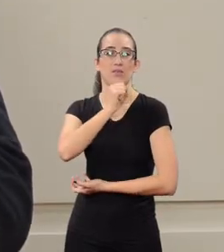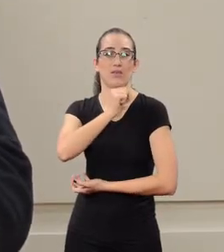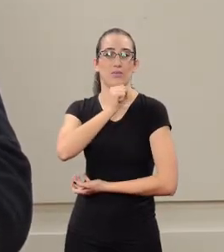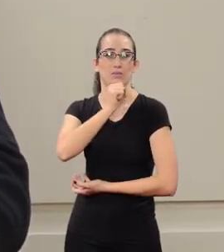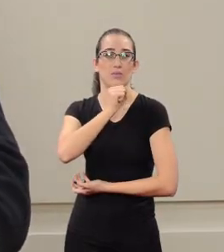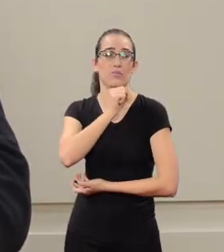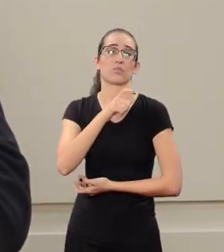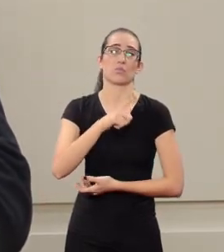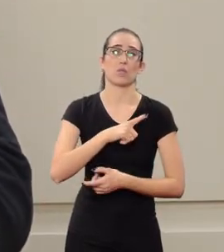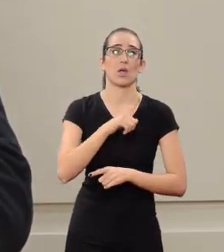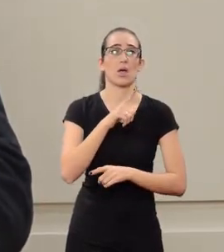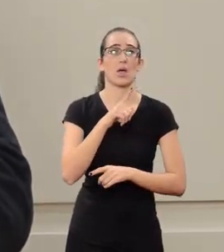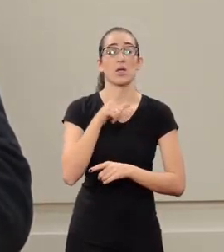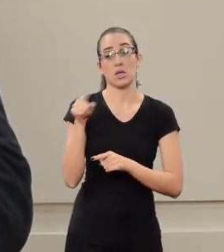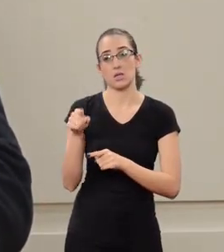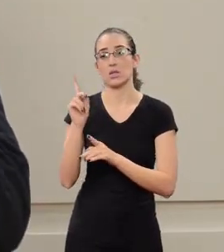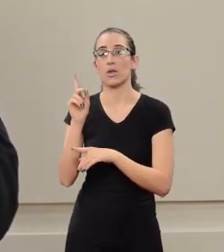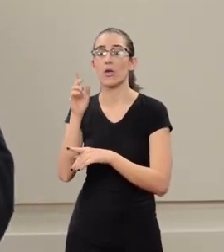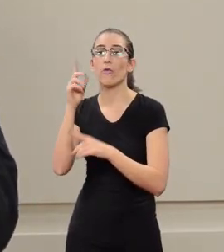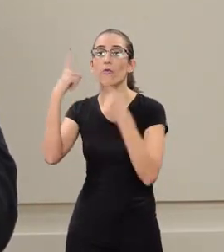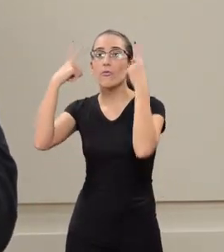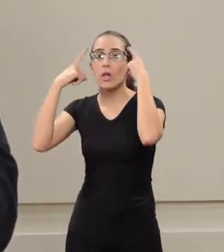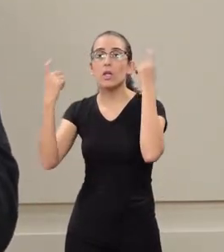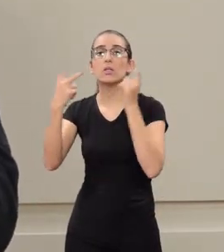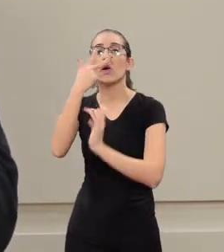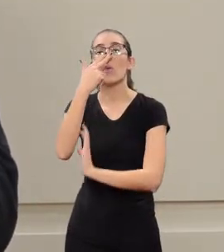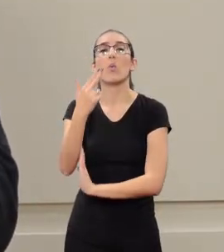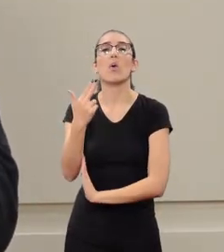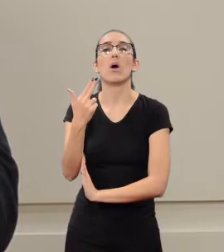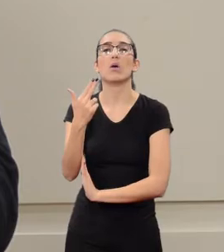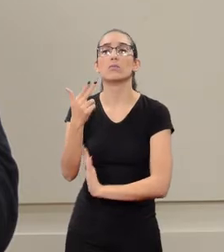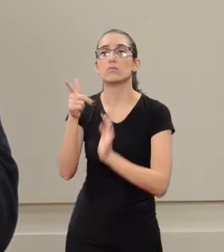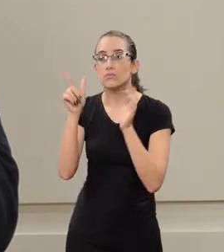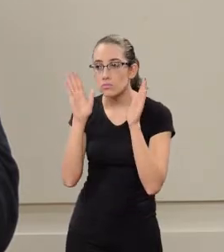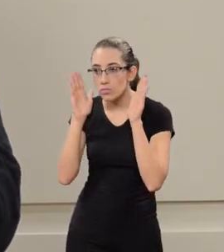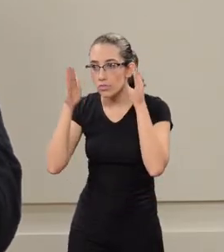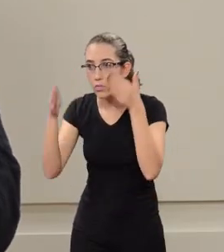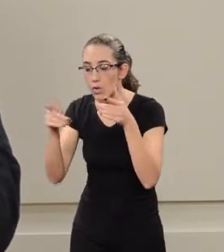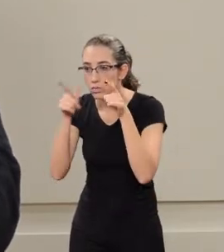This is a kind of violence that calls the attention.